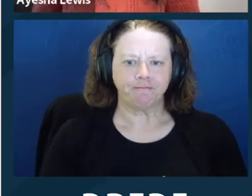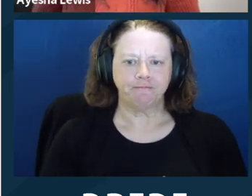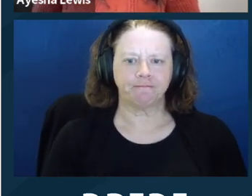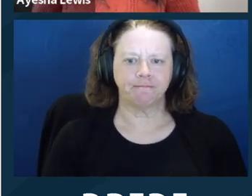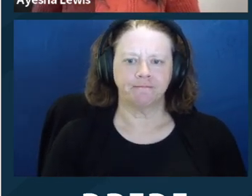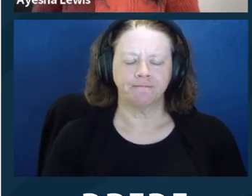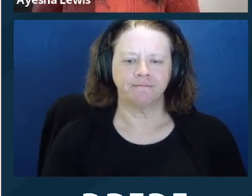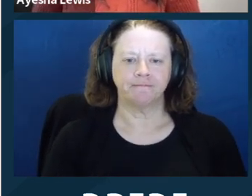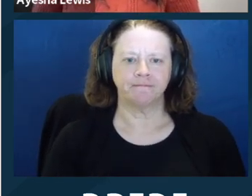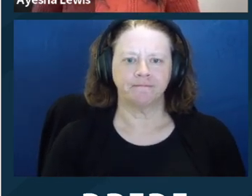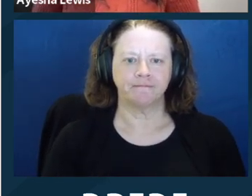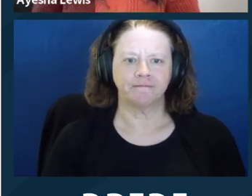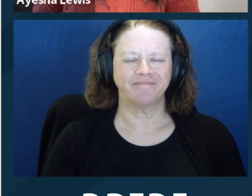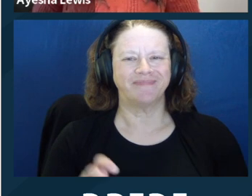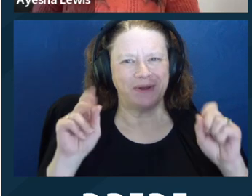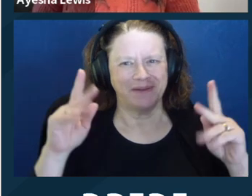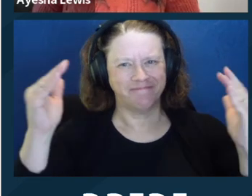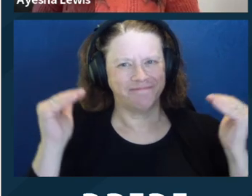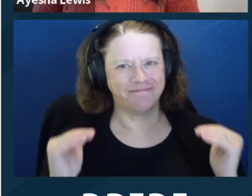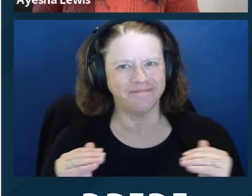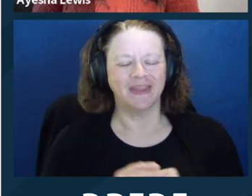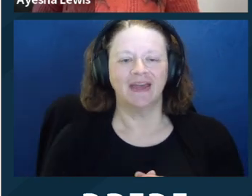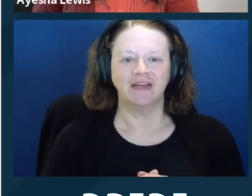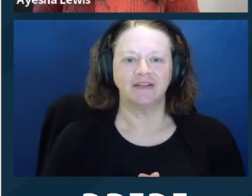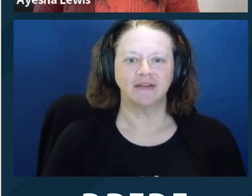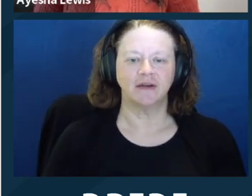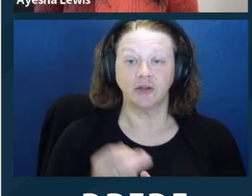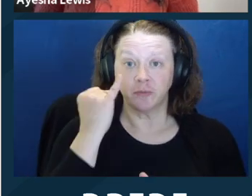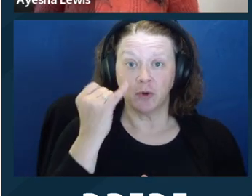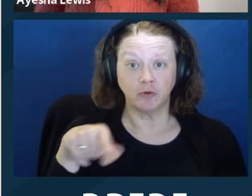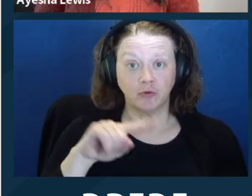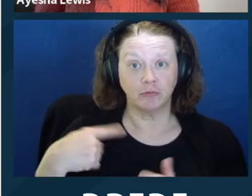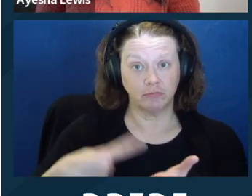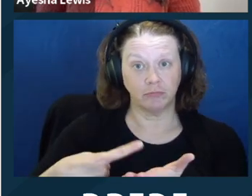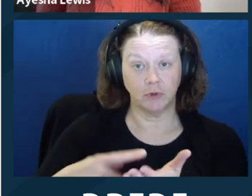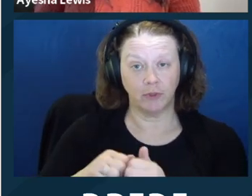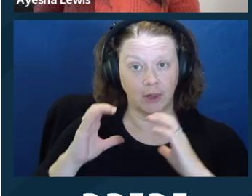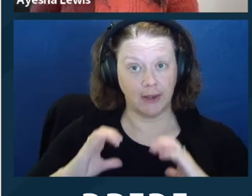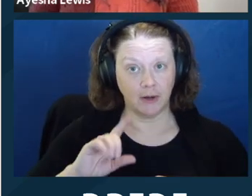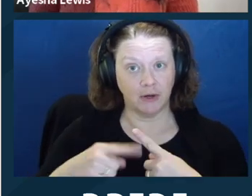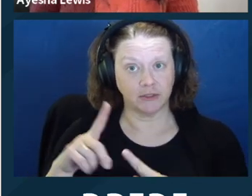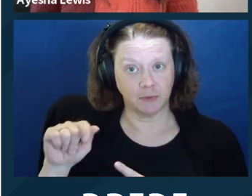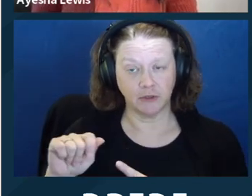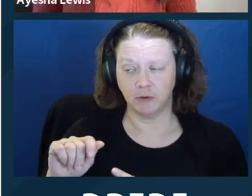disability accommodations in a simple, non‑judgmental way. For example, you can say, is there anything